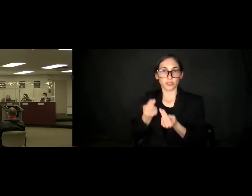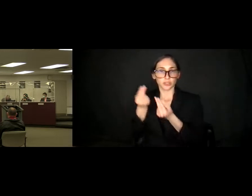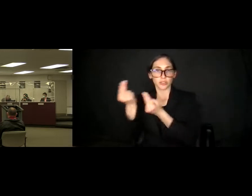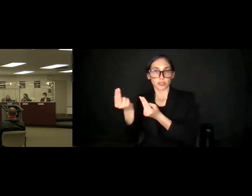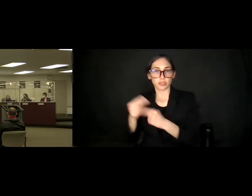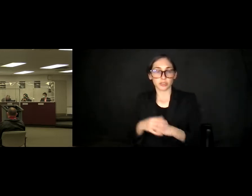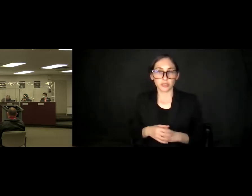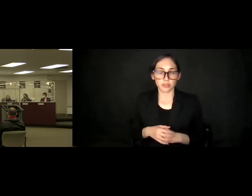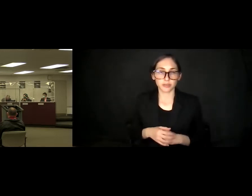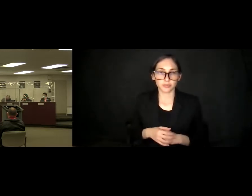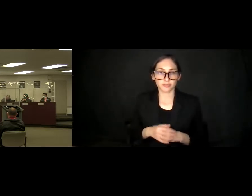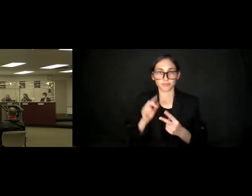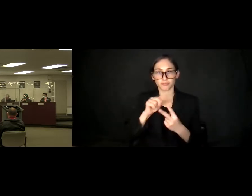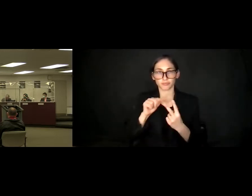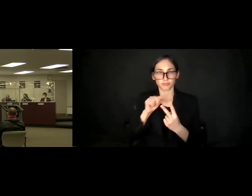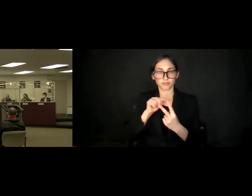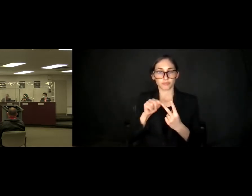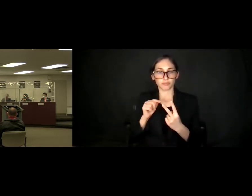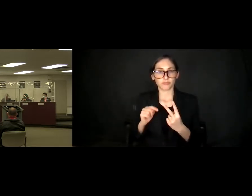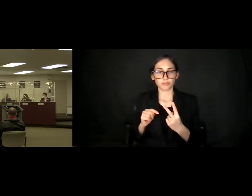that are, get uh, people that are here